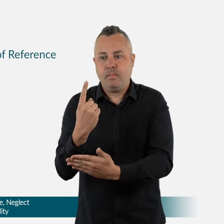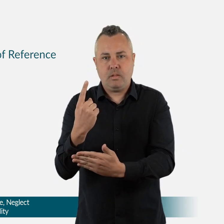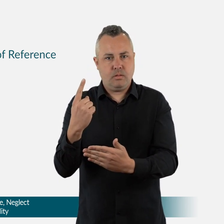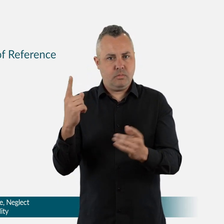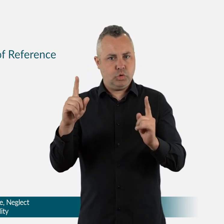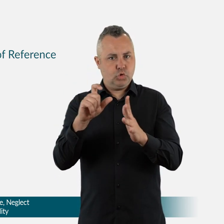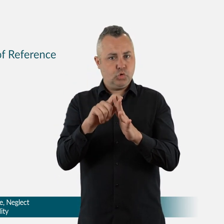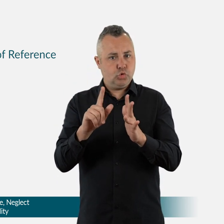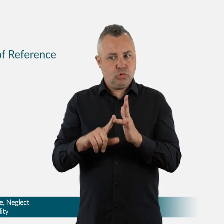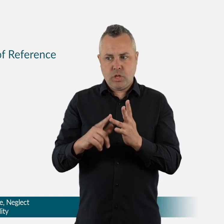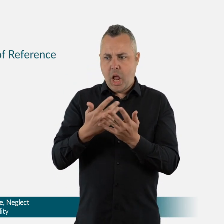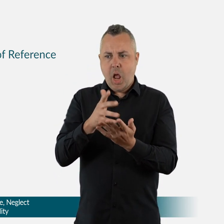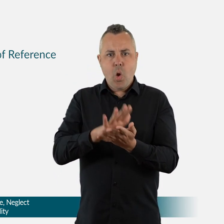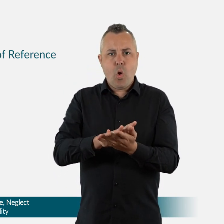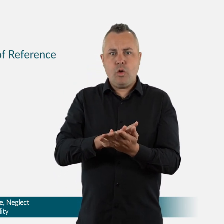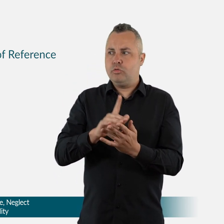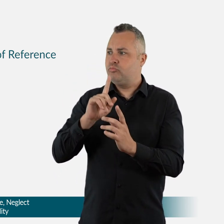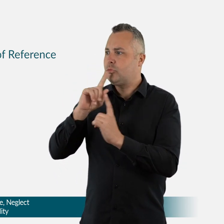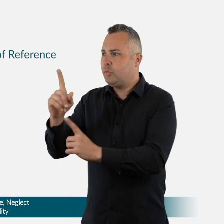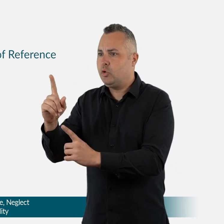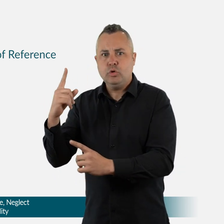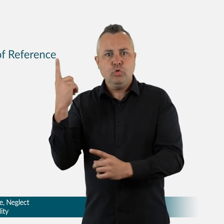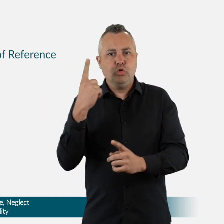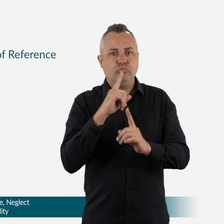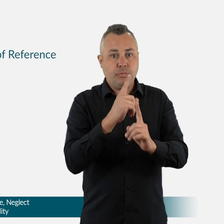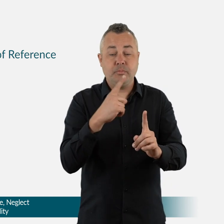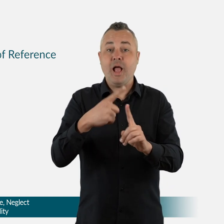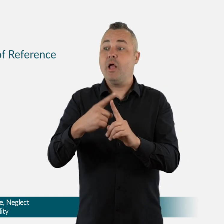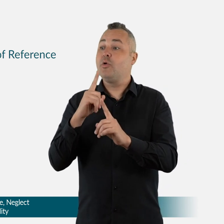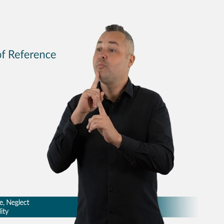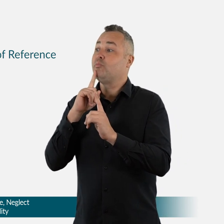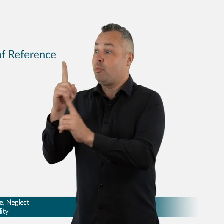• Mr Alastair James McEwin